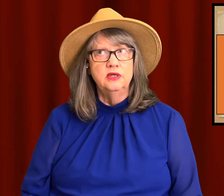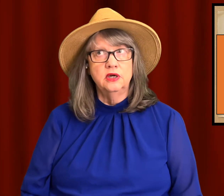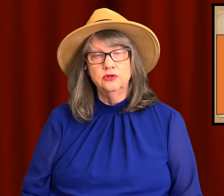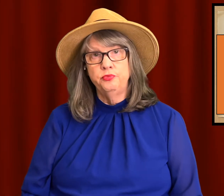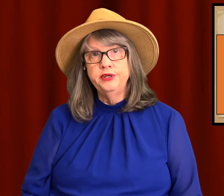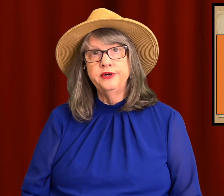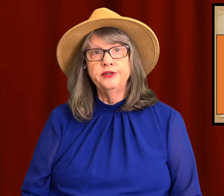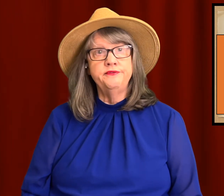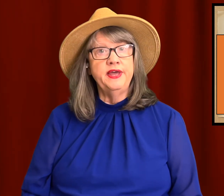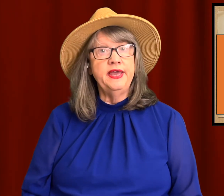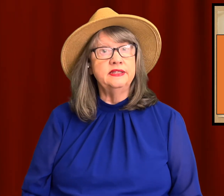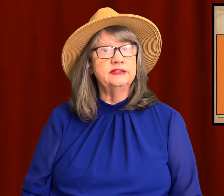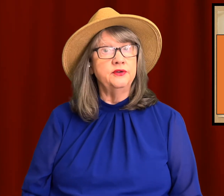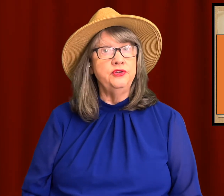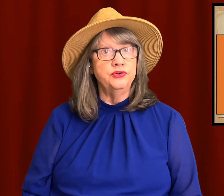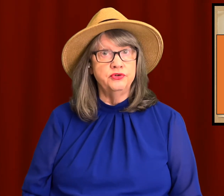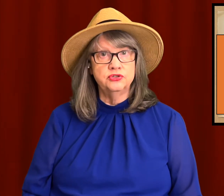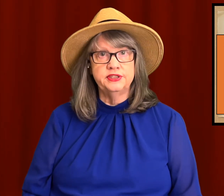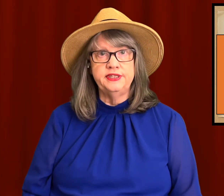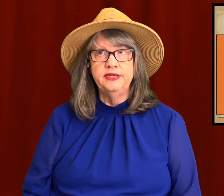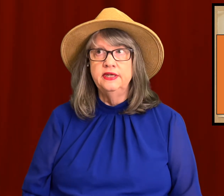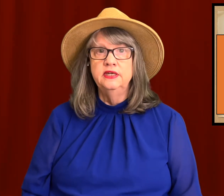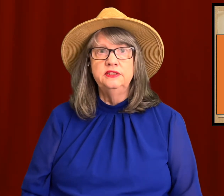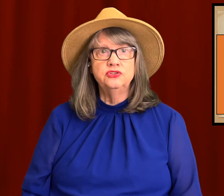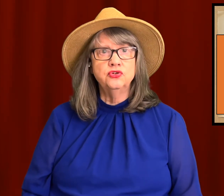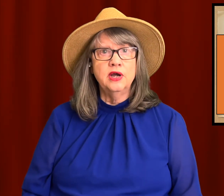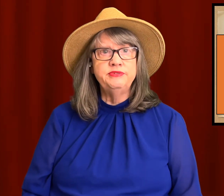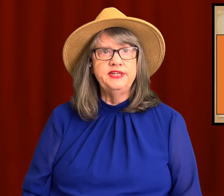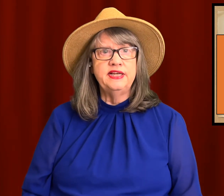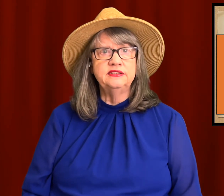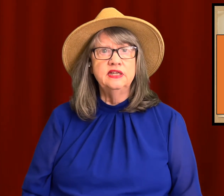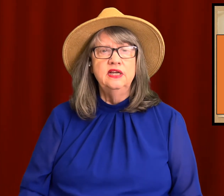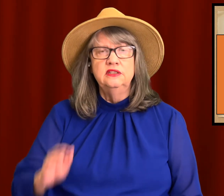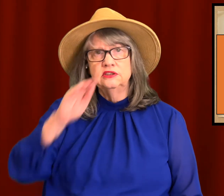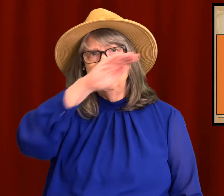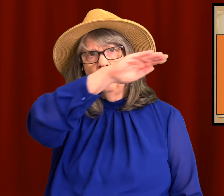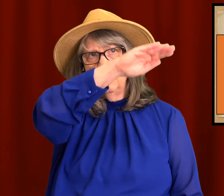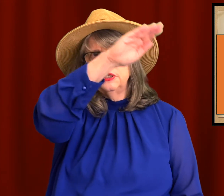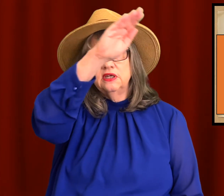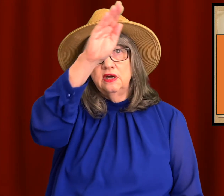Dr. Bill of the ASL University describes it as somewhat of a